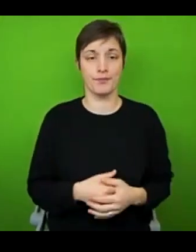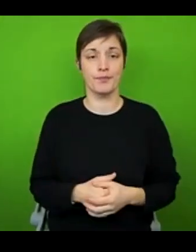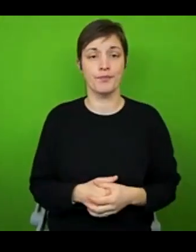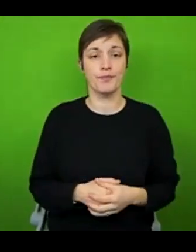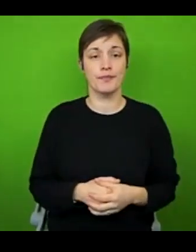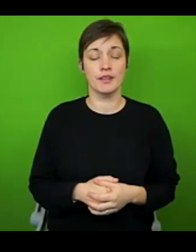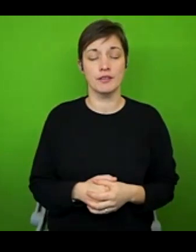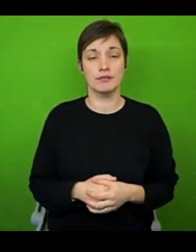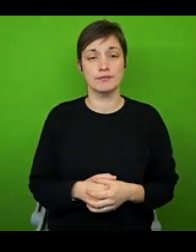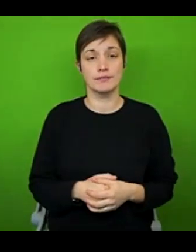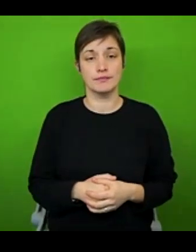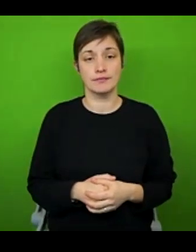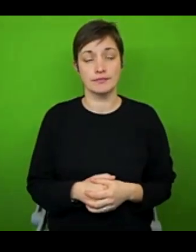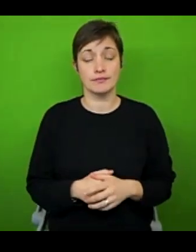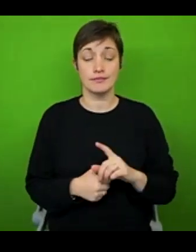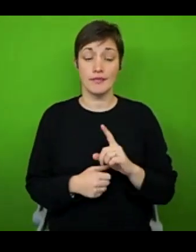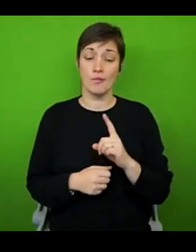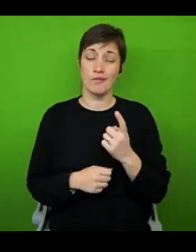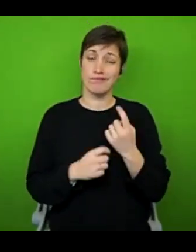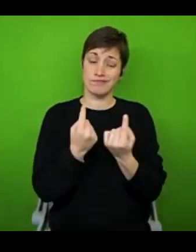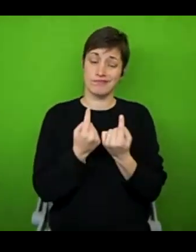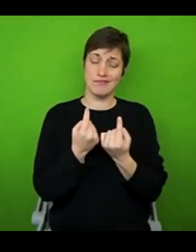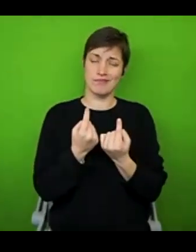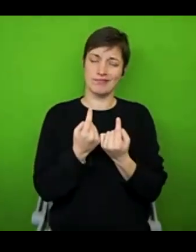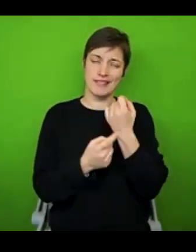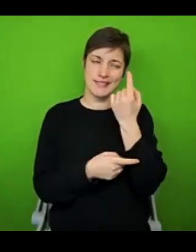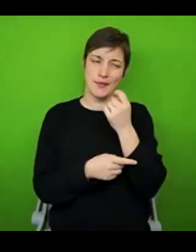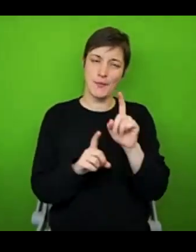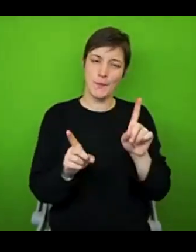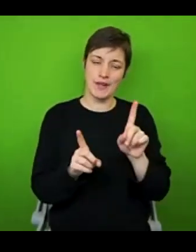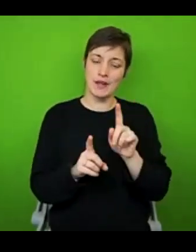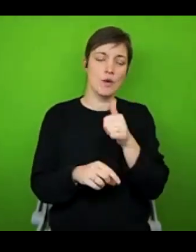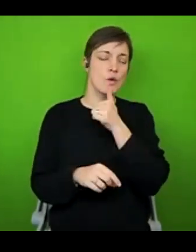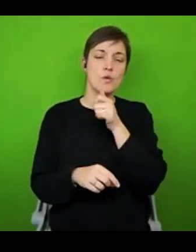So one of the things they propose is that sometimes instead of using the word fatigue, it might be helpful